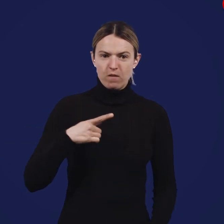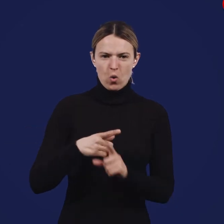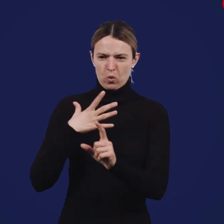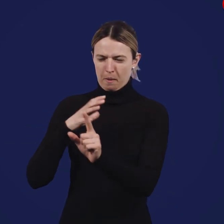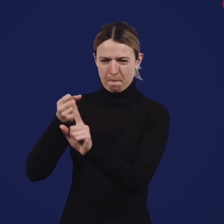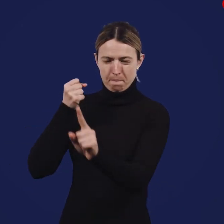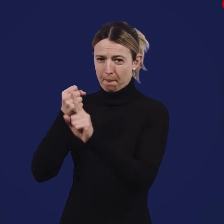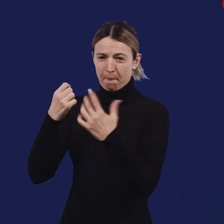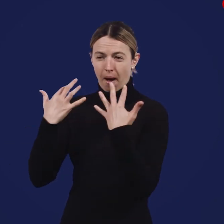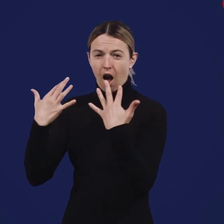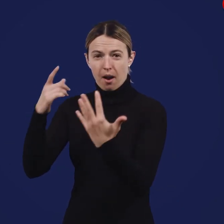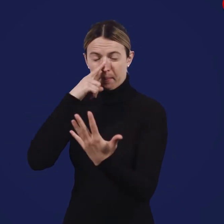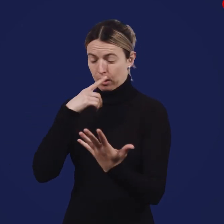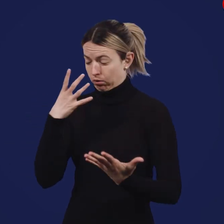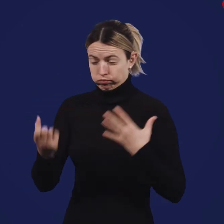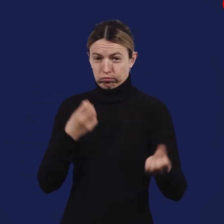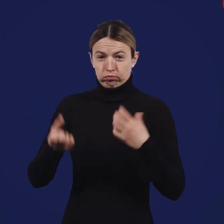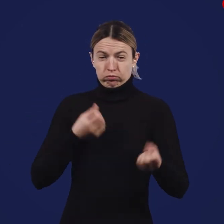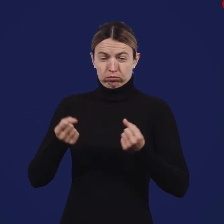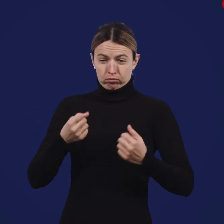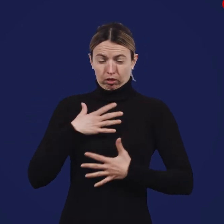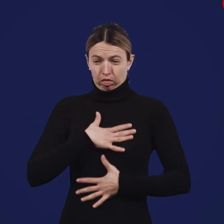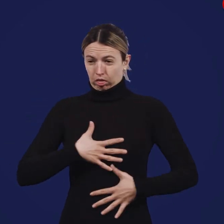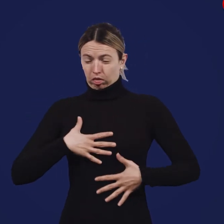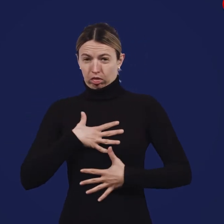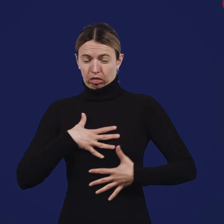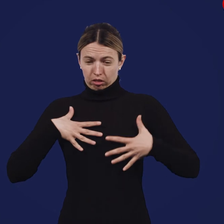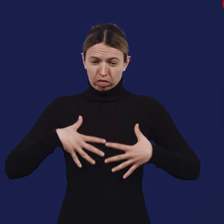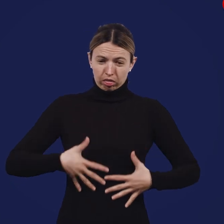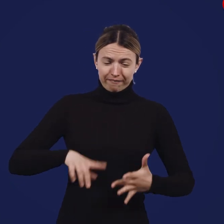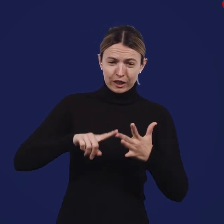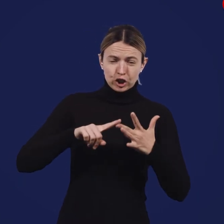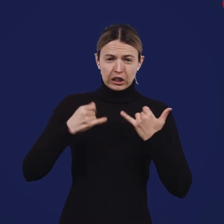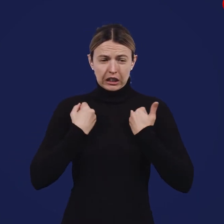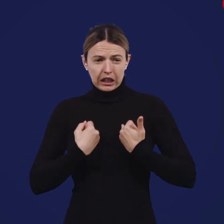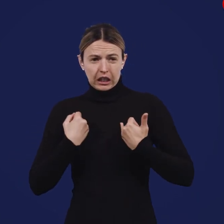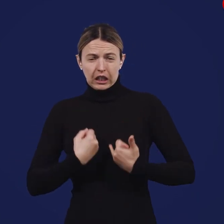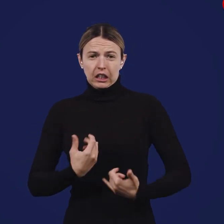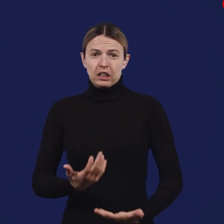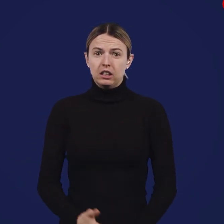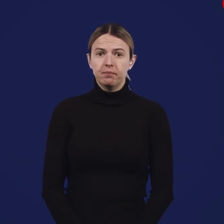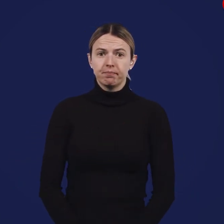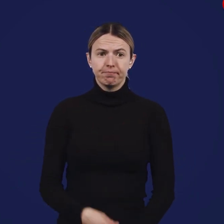Since the pandemic began, COVID-19 has mutated several times to enhance its ability to spread and to infect people.